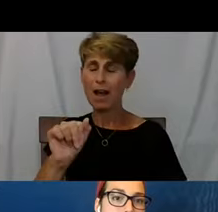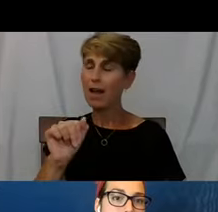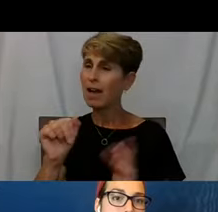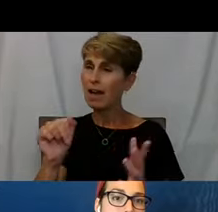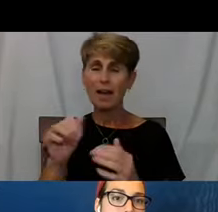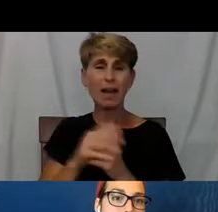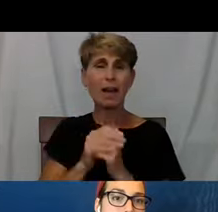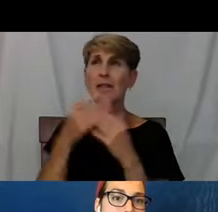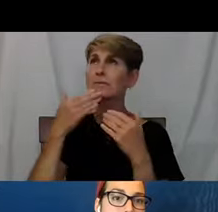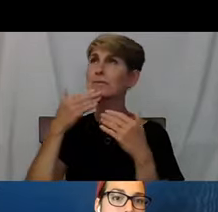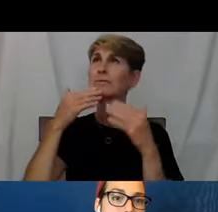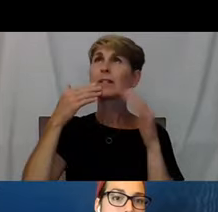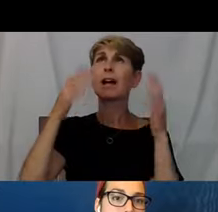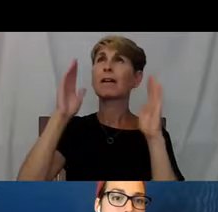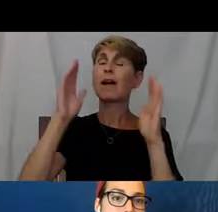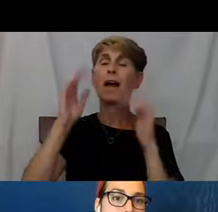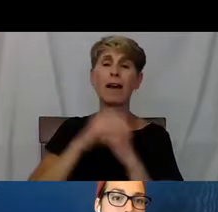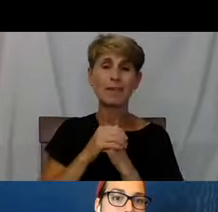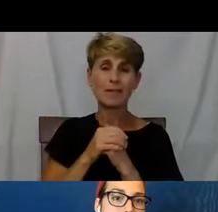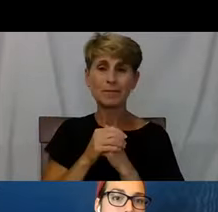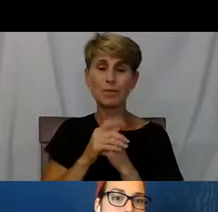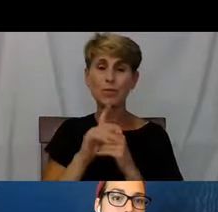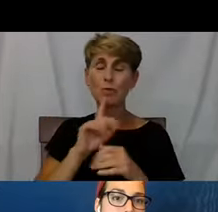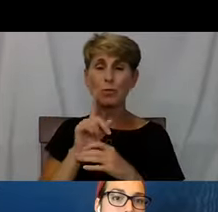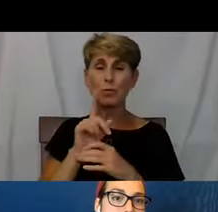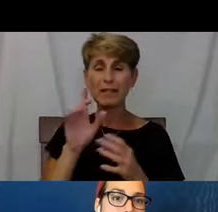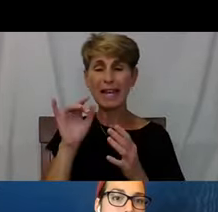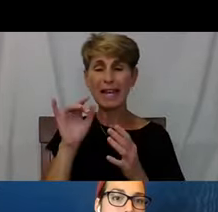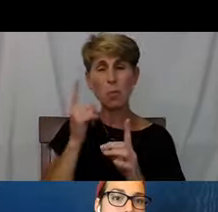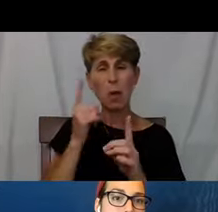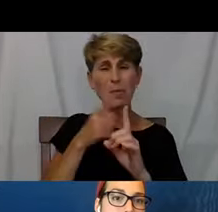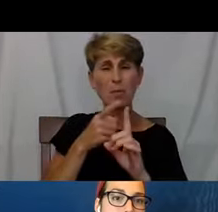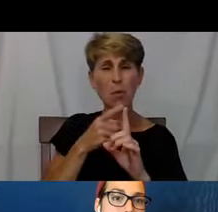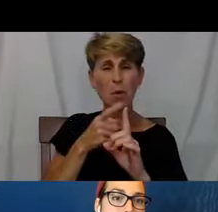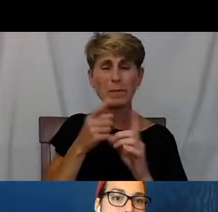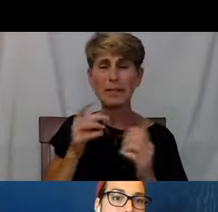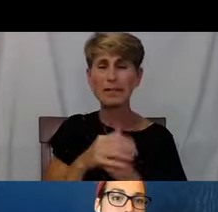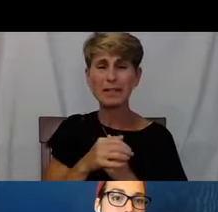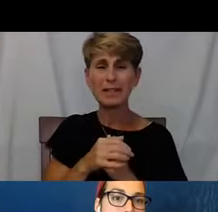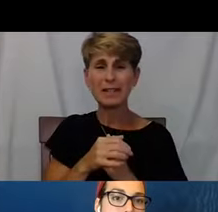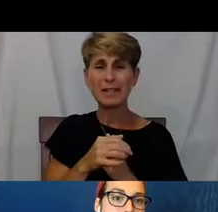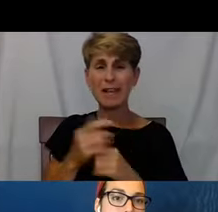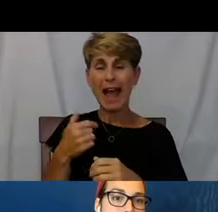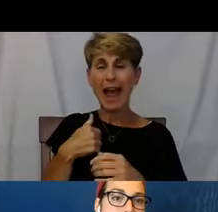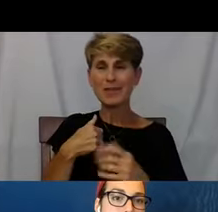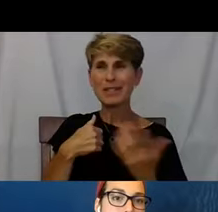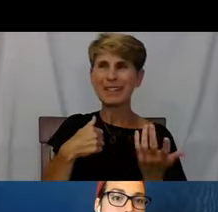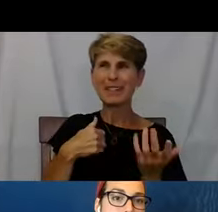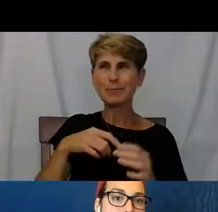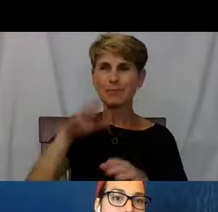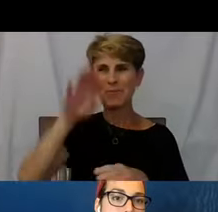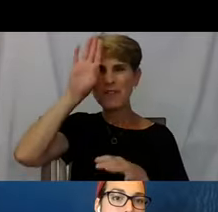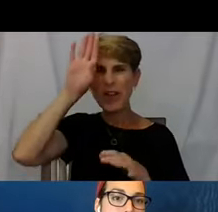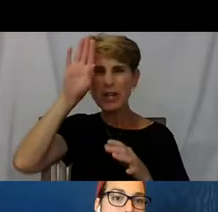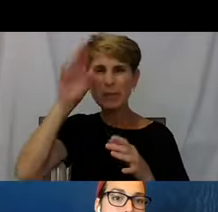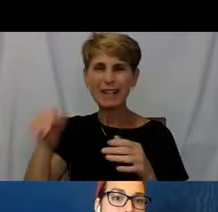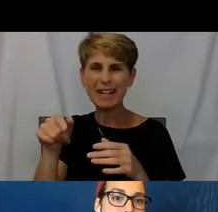And so the turning point for me was at one point, I was like the fireman for my little community. And after putting out about 10 fires,